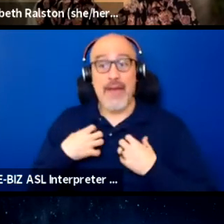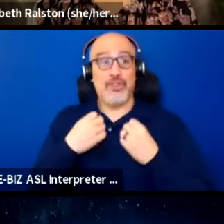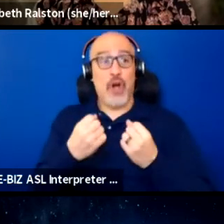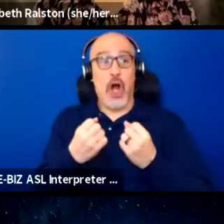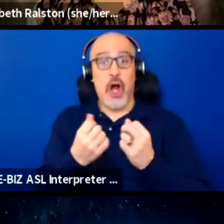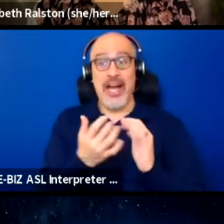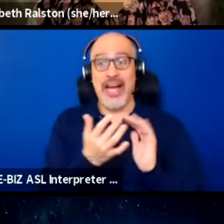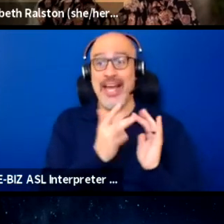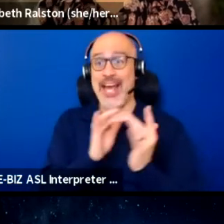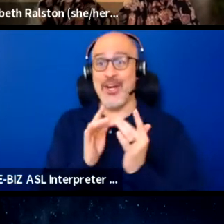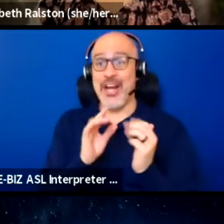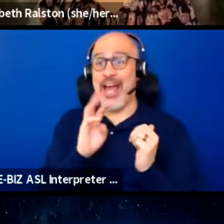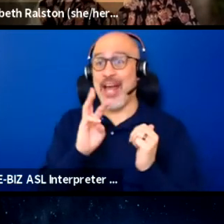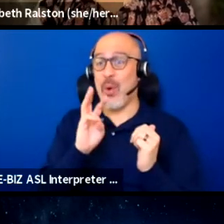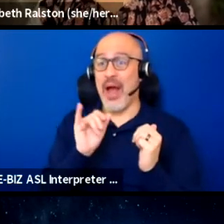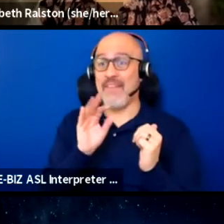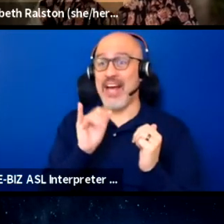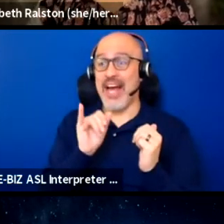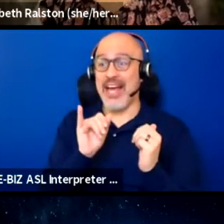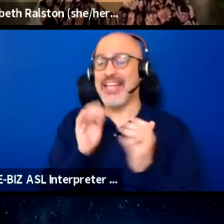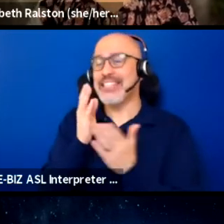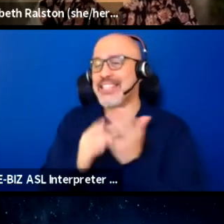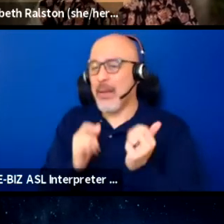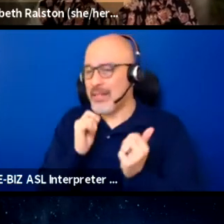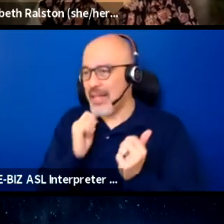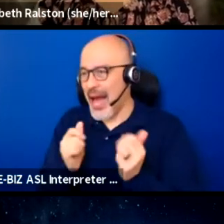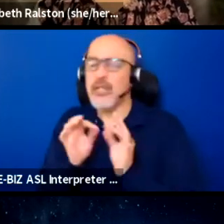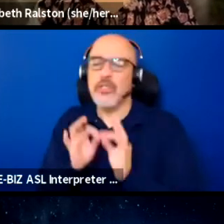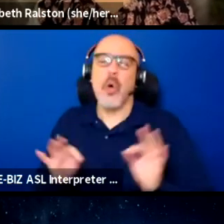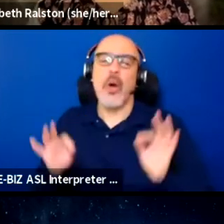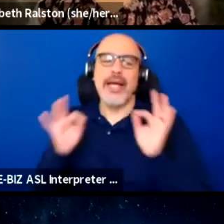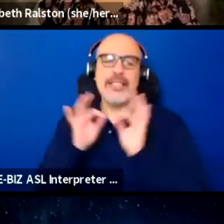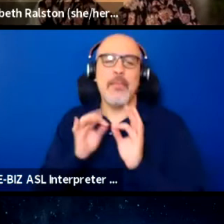it is super important to me at least to have a